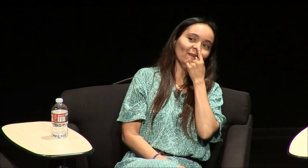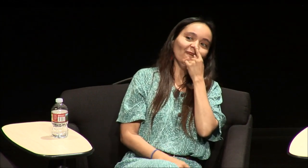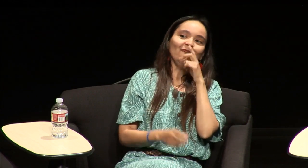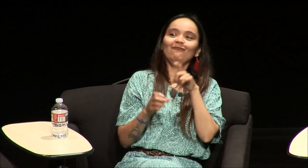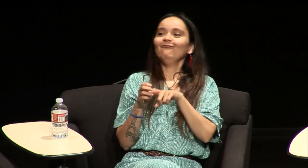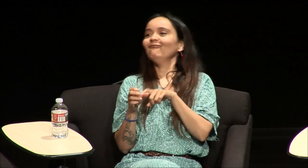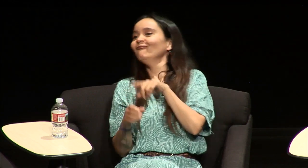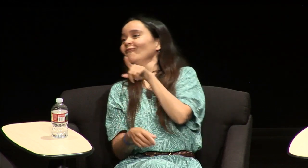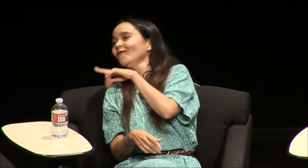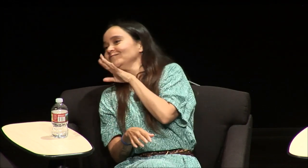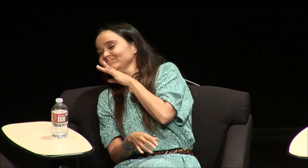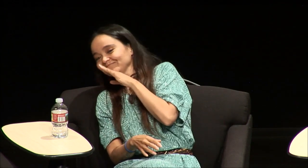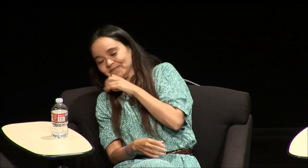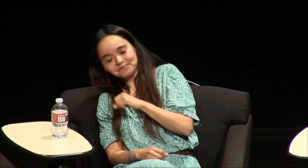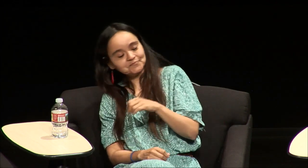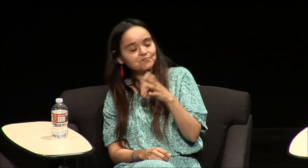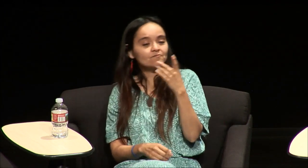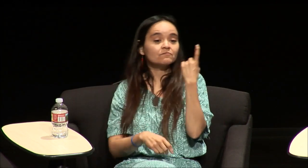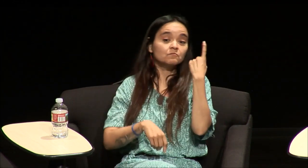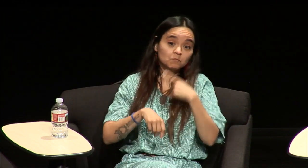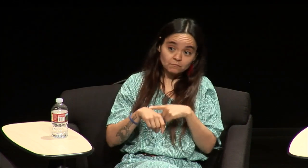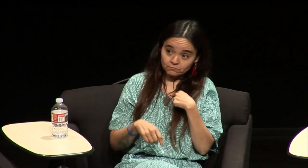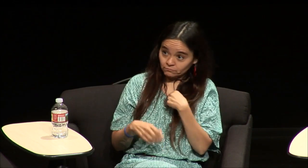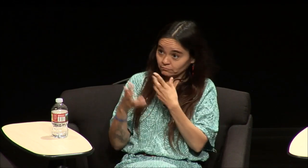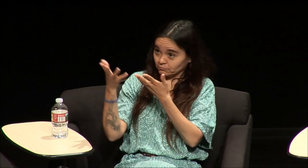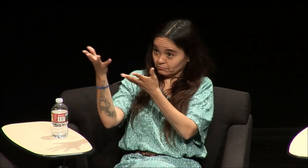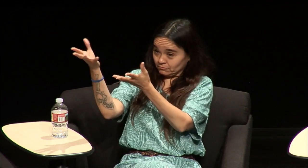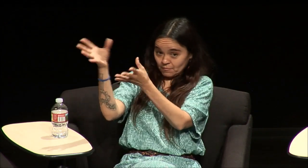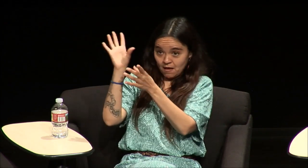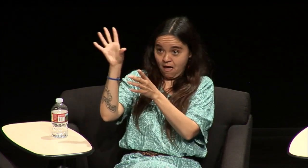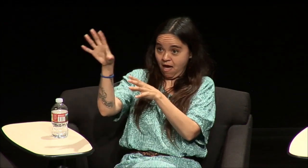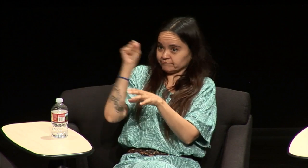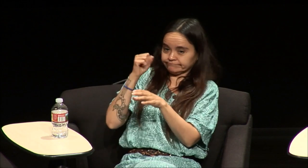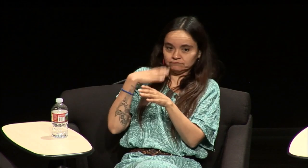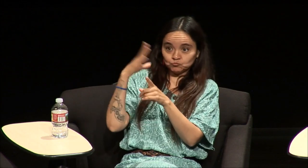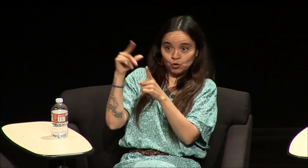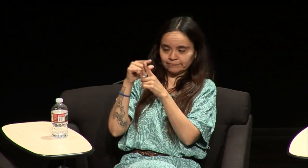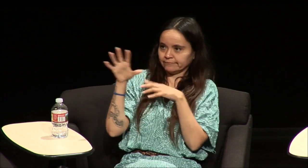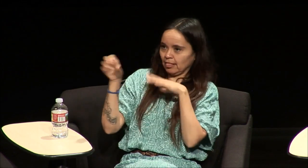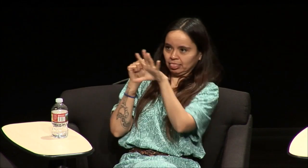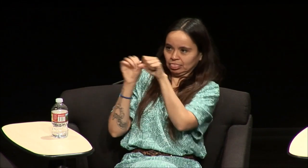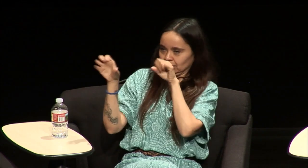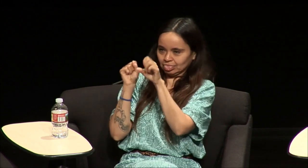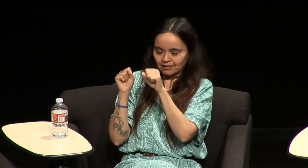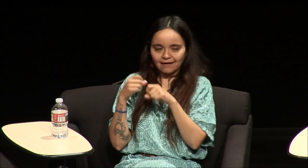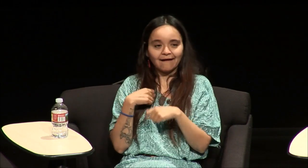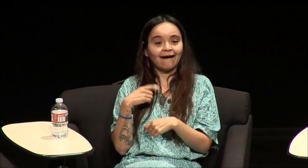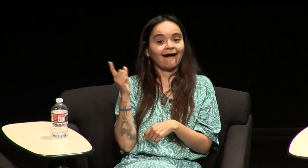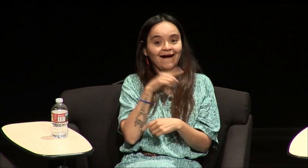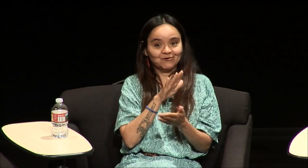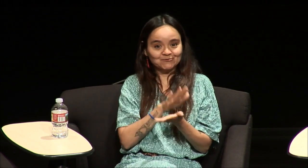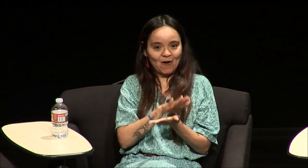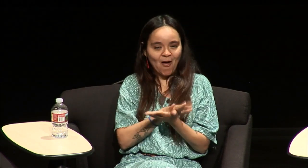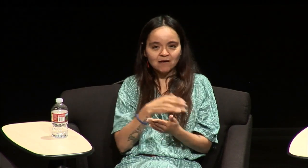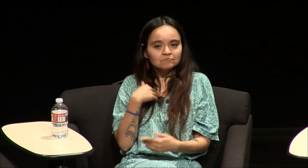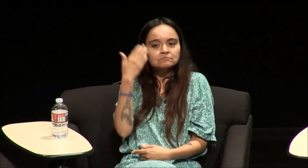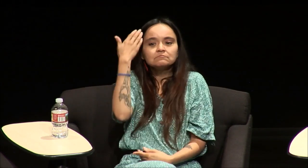dumb right one time I I caught you know some of the signs that my sister was